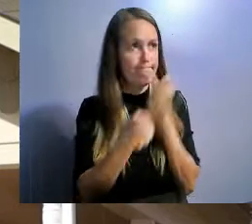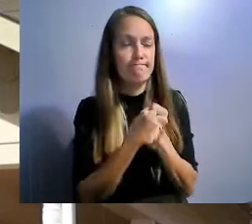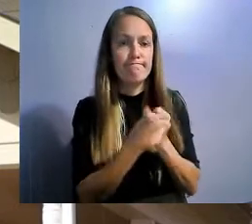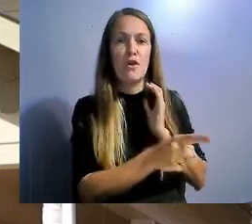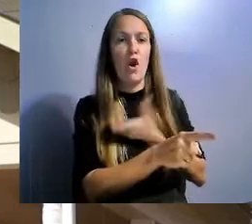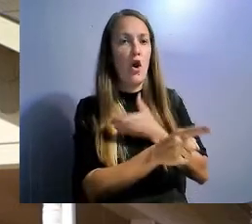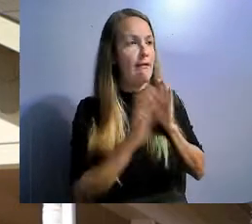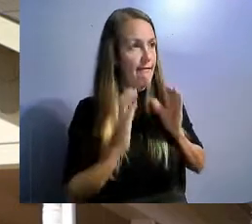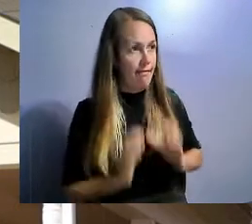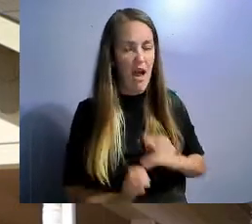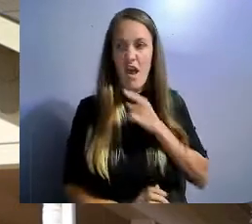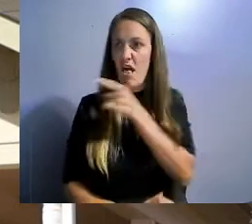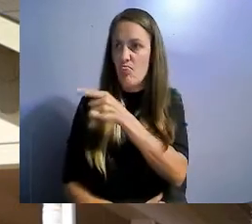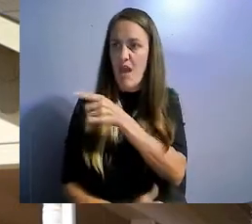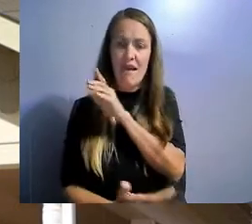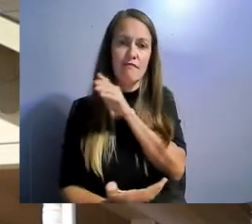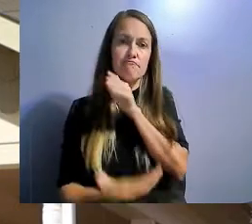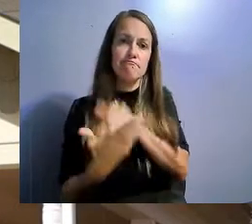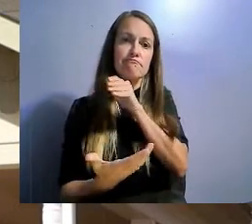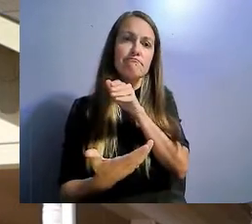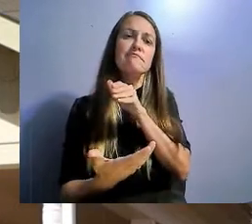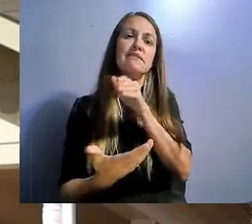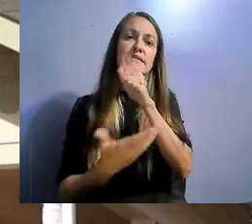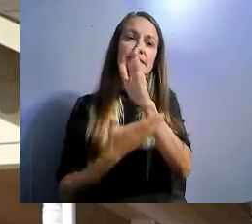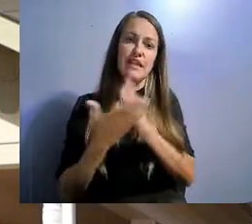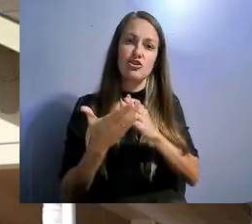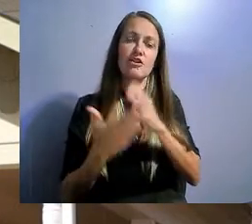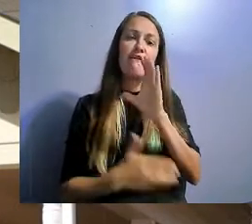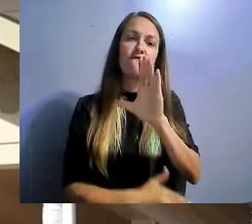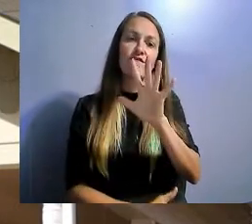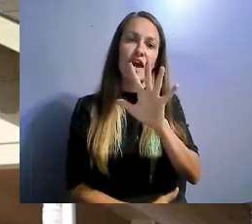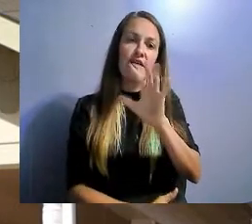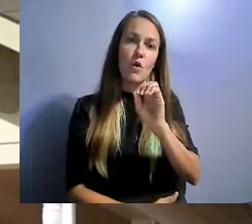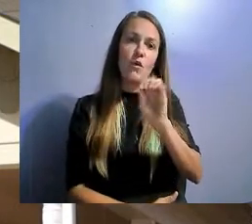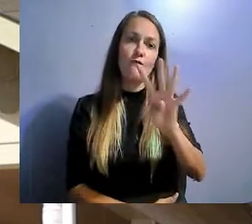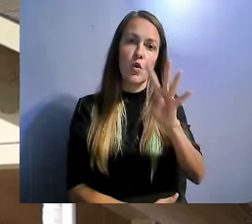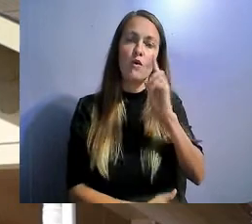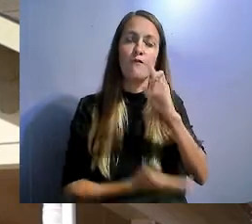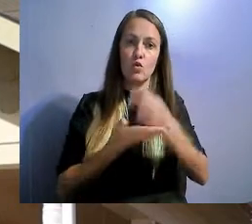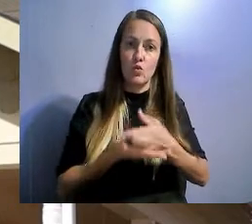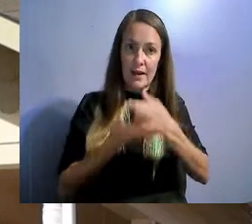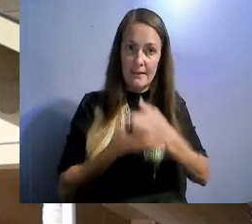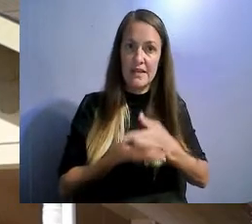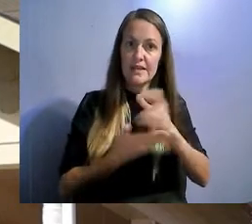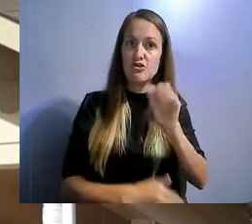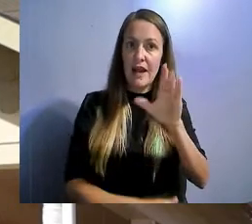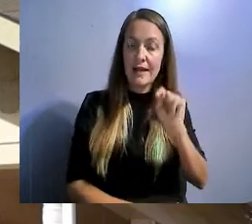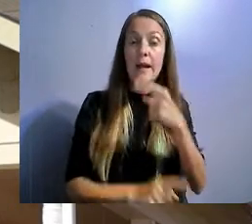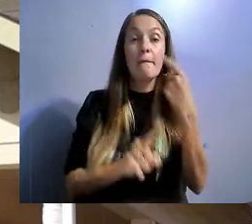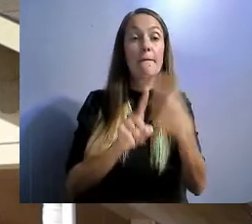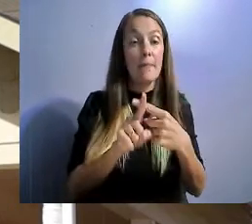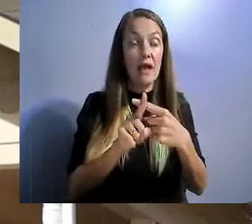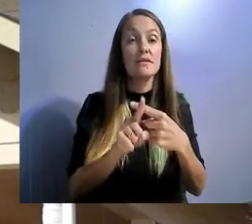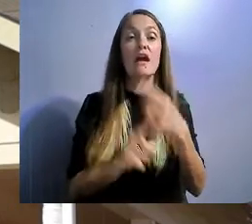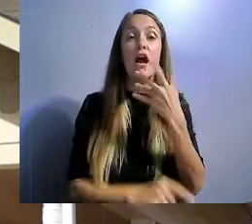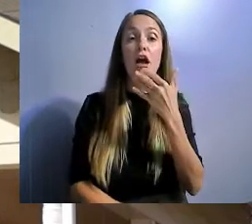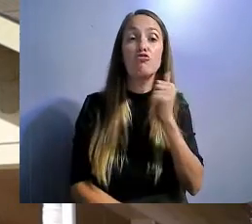rehabilitation act and the Colorado antidiscrimination act. The court later also decided that the defendant violated the